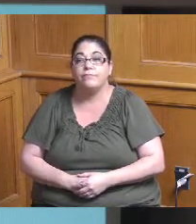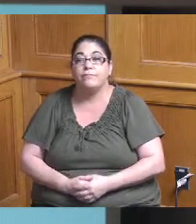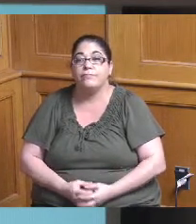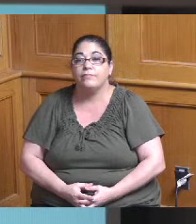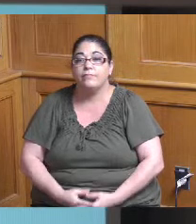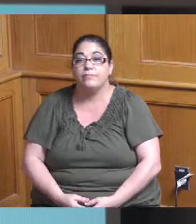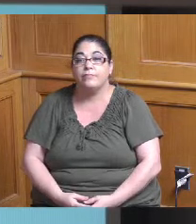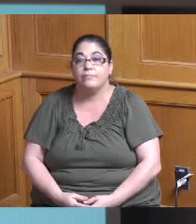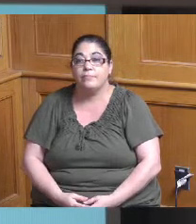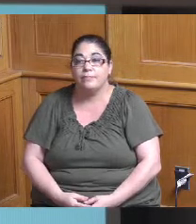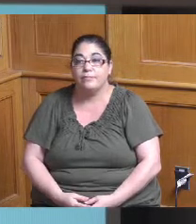it's not working quite right